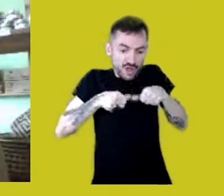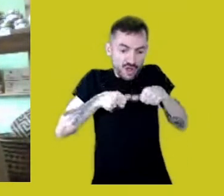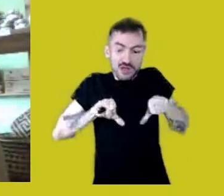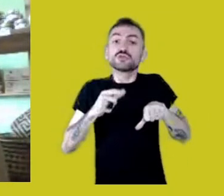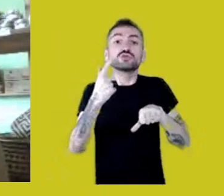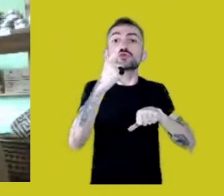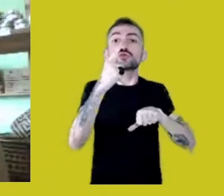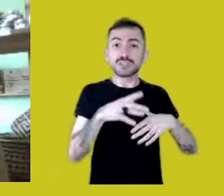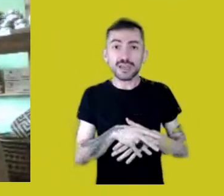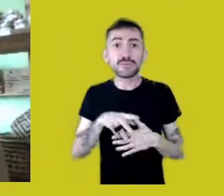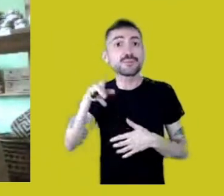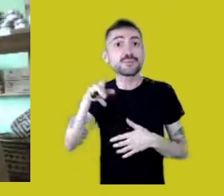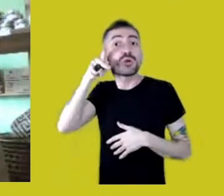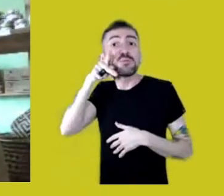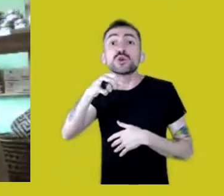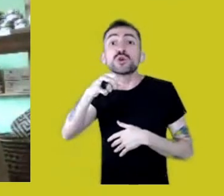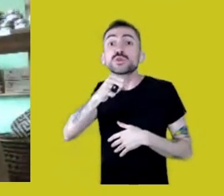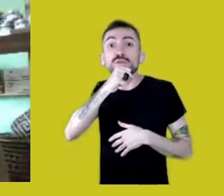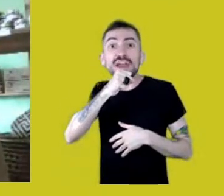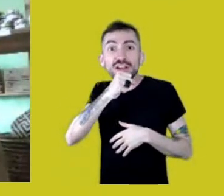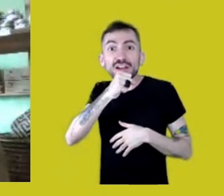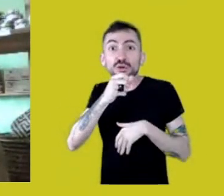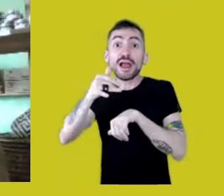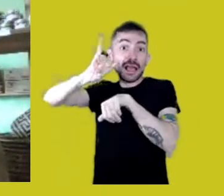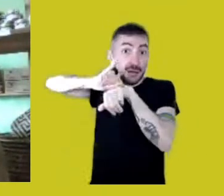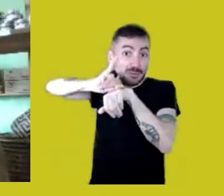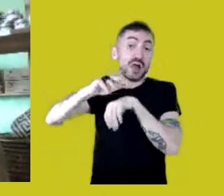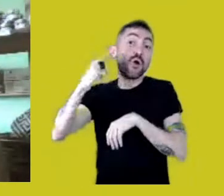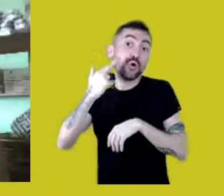is a territory of Mura ancestral memory